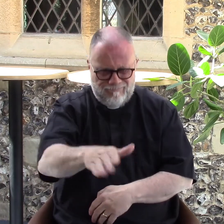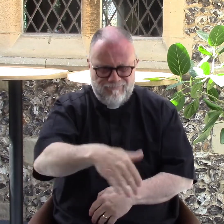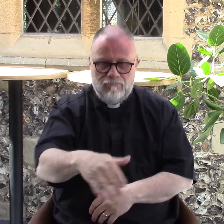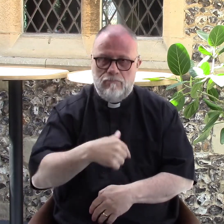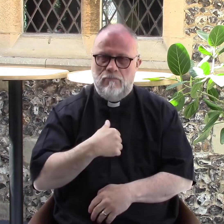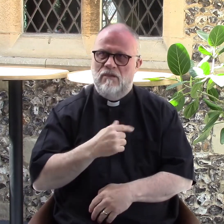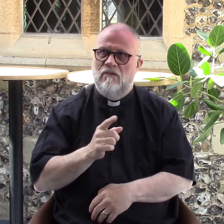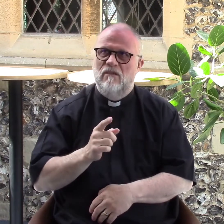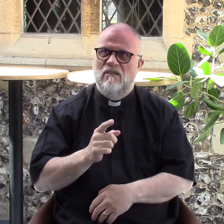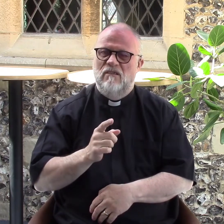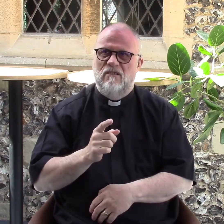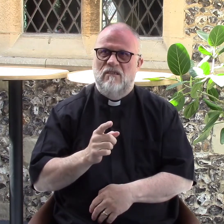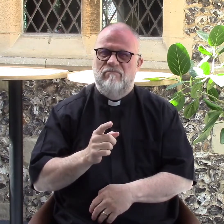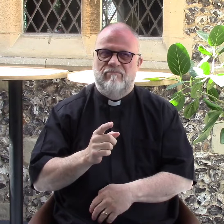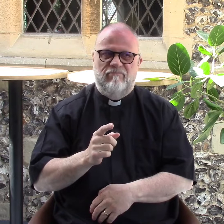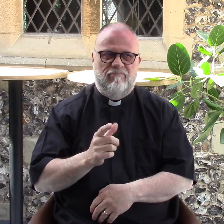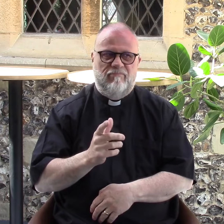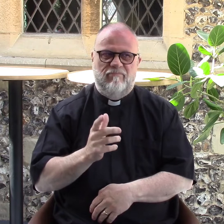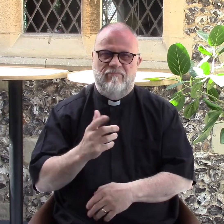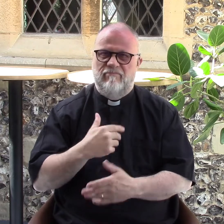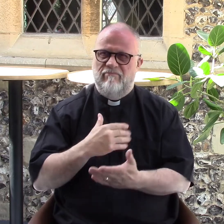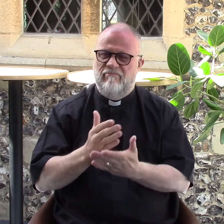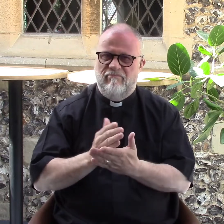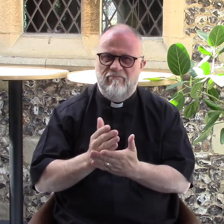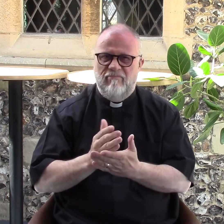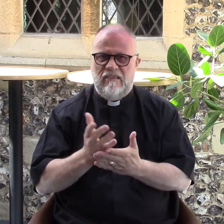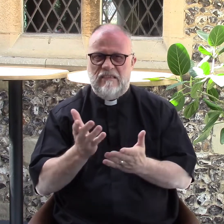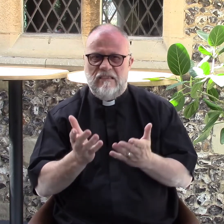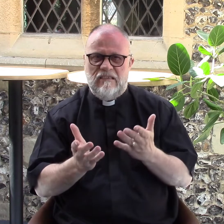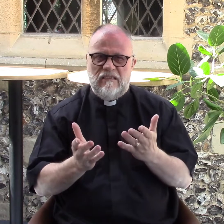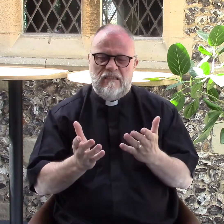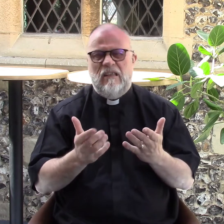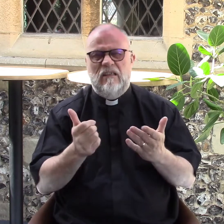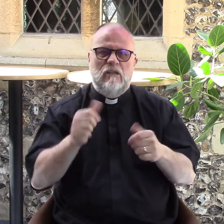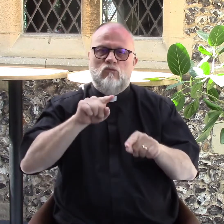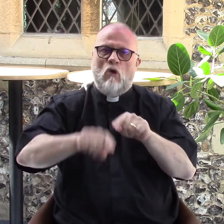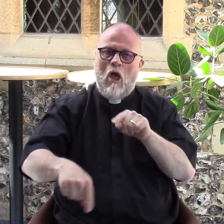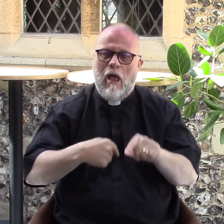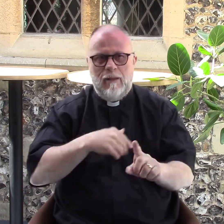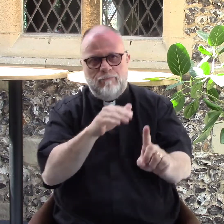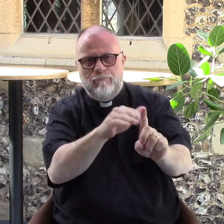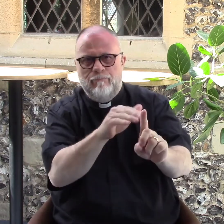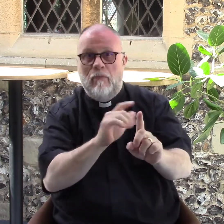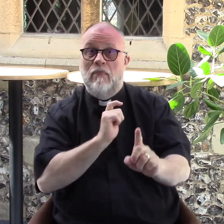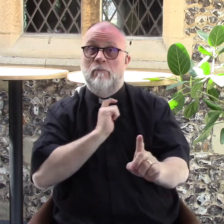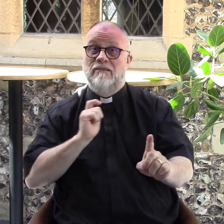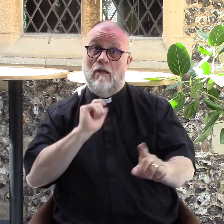But hmm, well, I felt that was God was calling me again but i wasn't sure so i went to my minister,